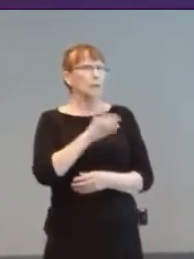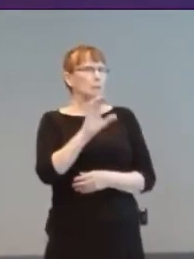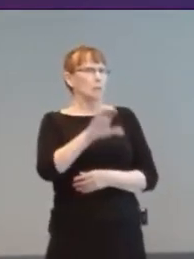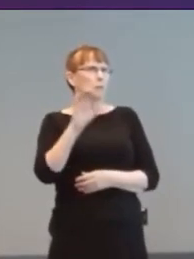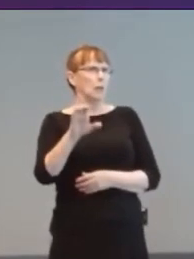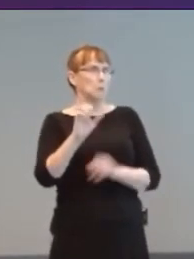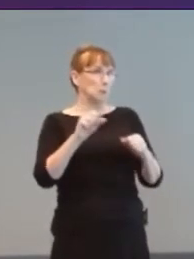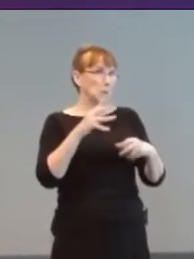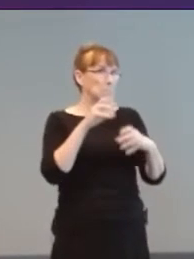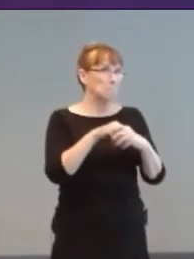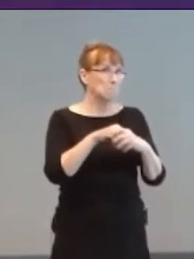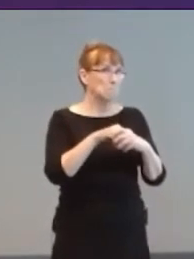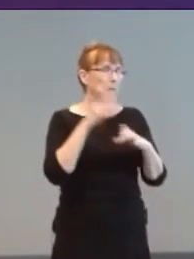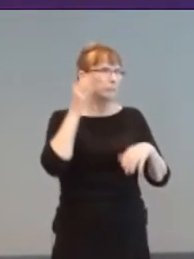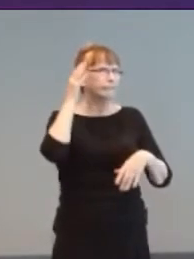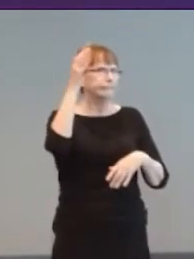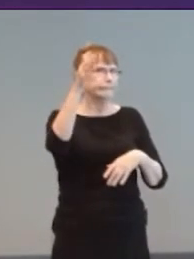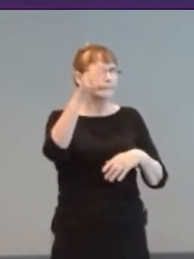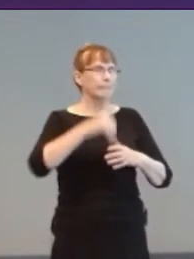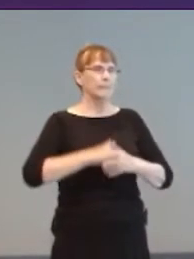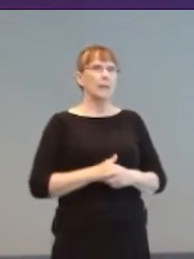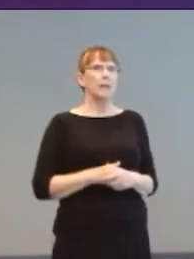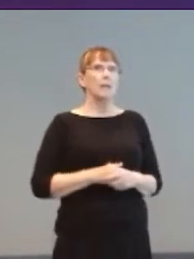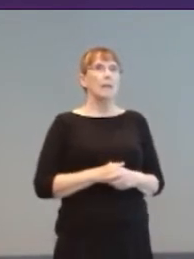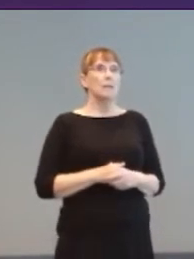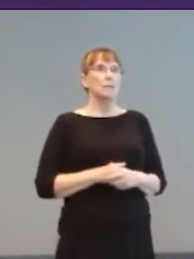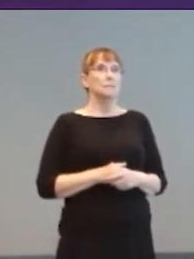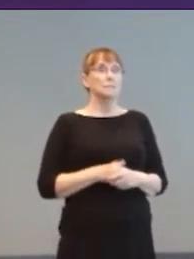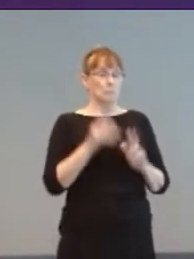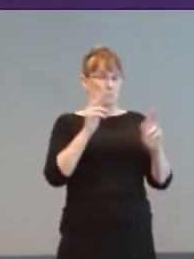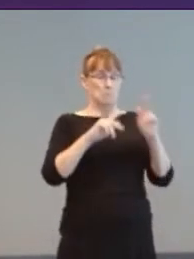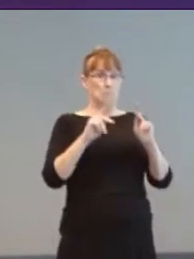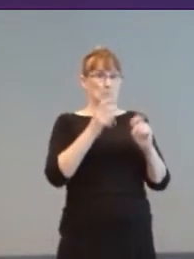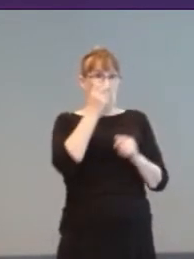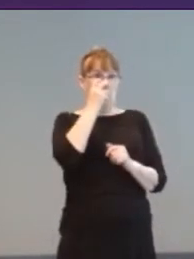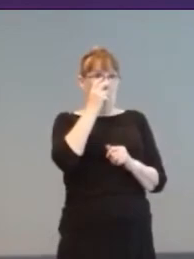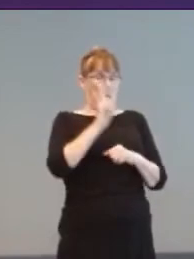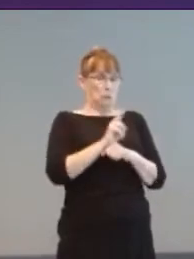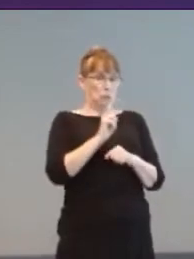The earliest blind computer games used a Telesensory Optacon. With this,